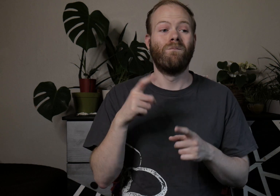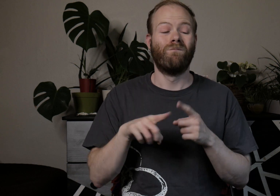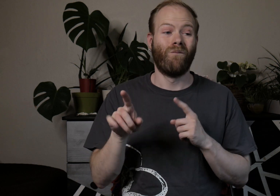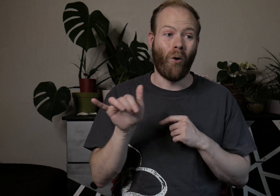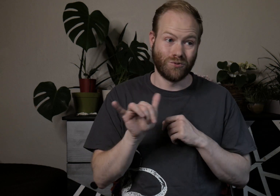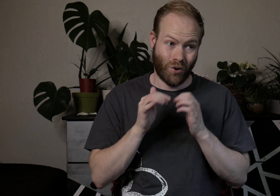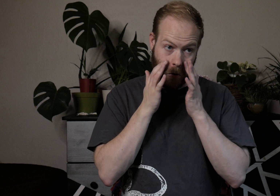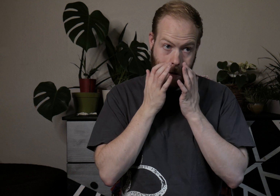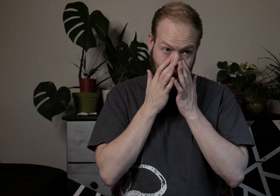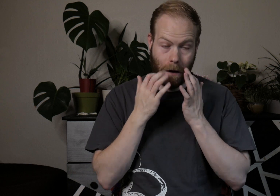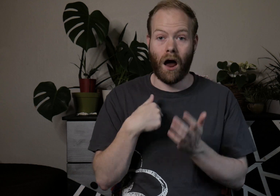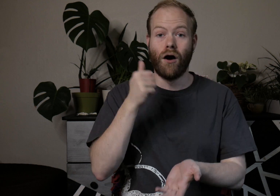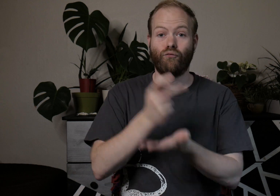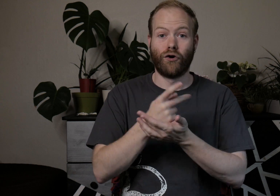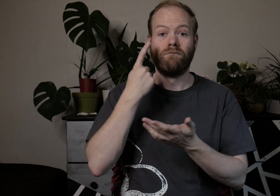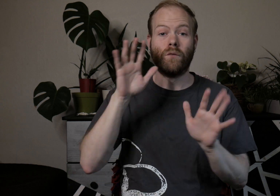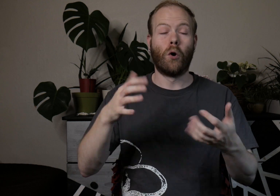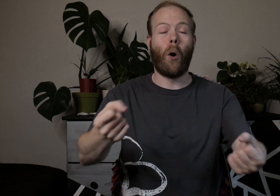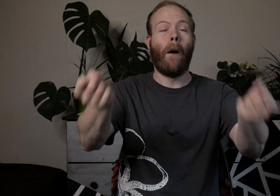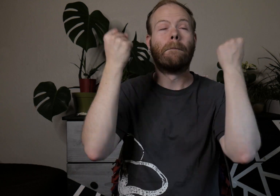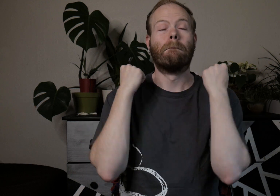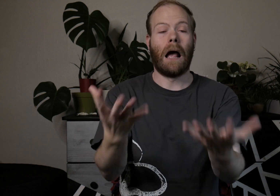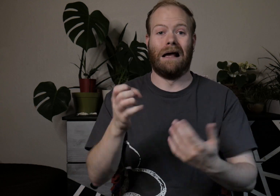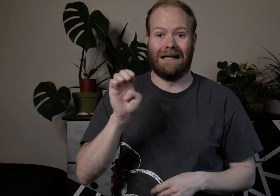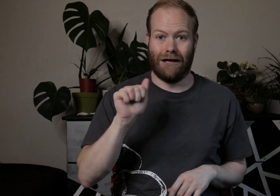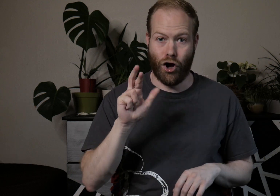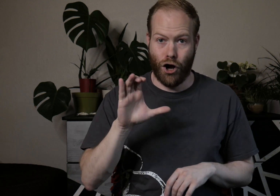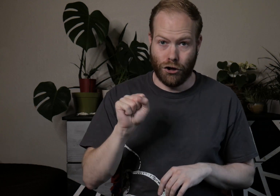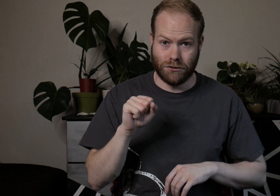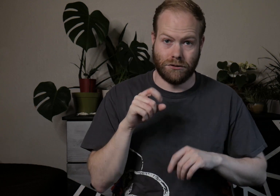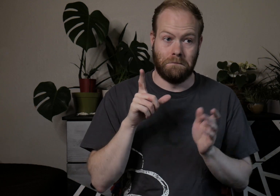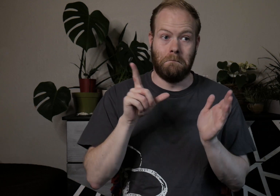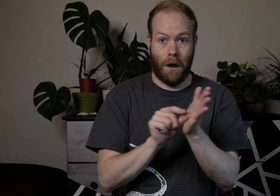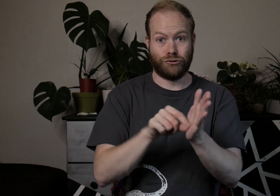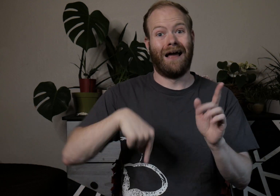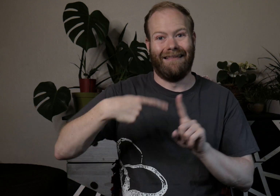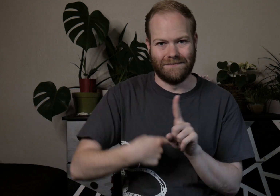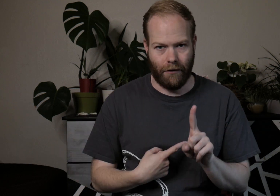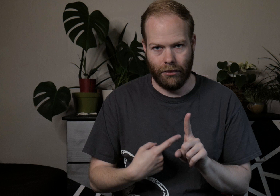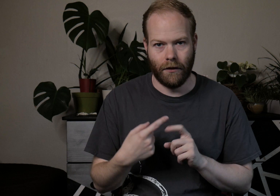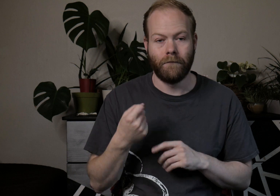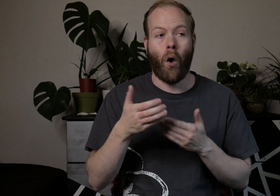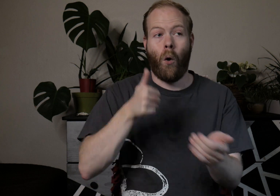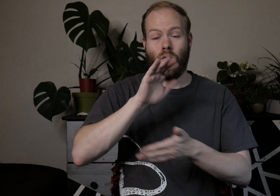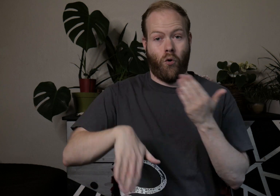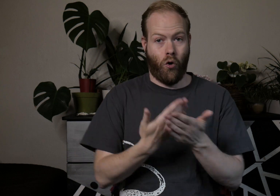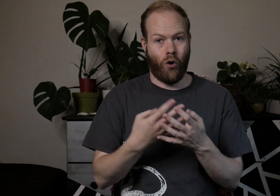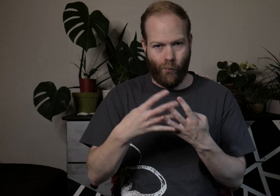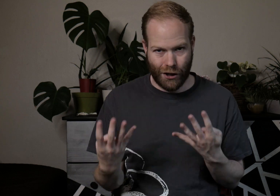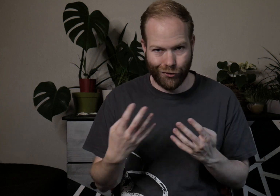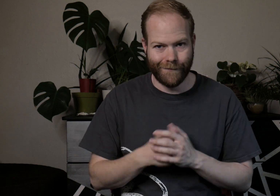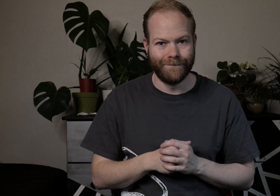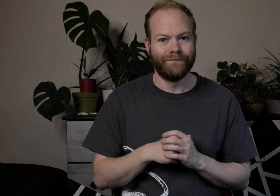But I also got approved for SO many eARCs that are publishing this month, and nearly all of them are queer,